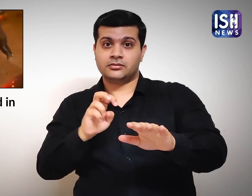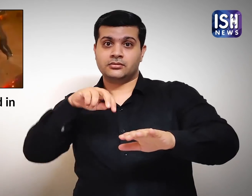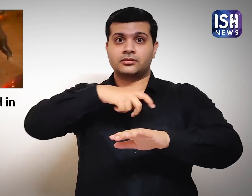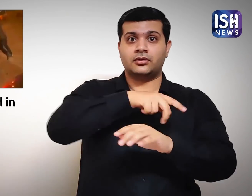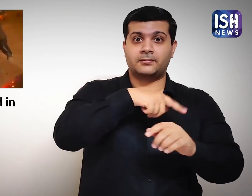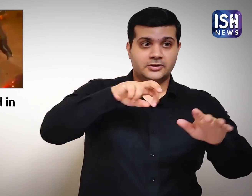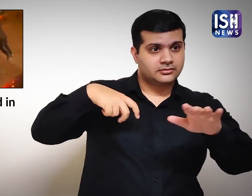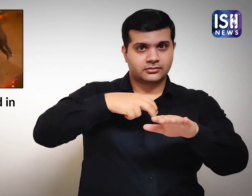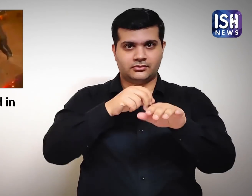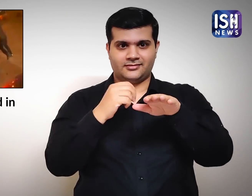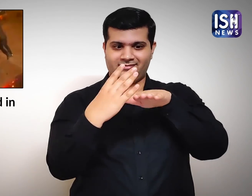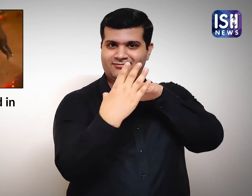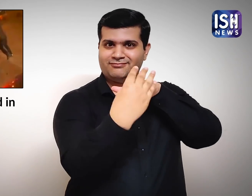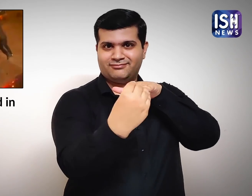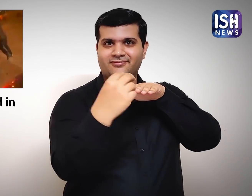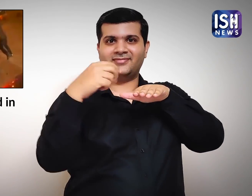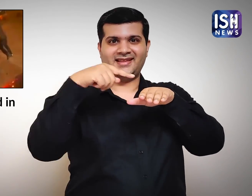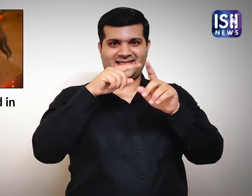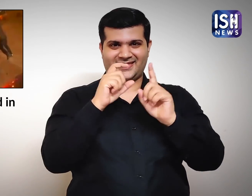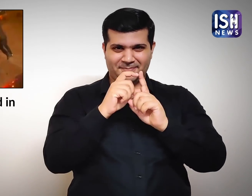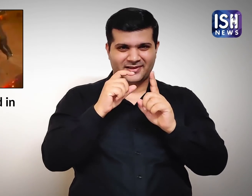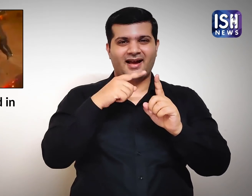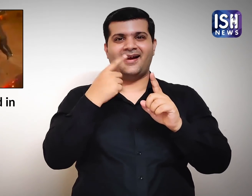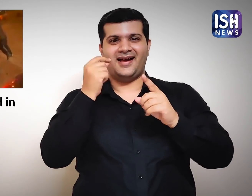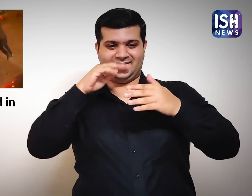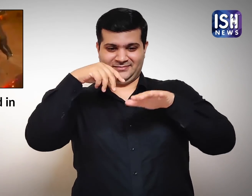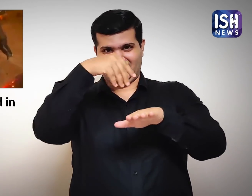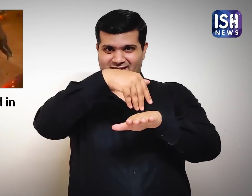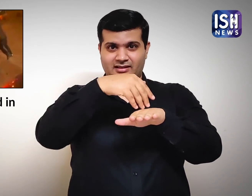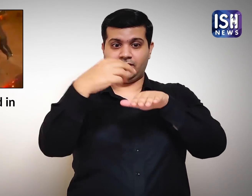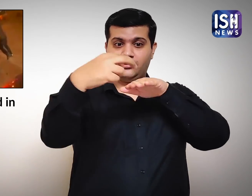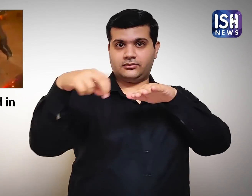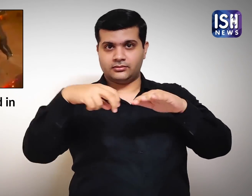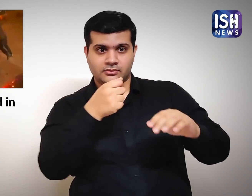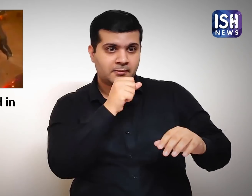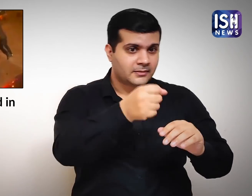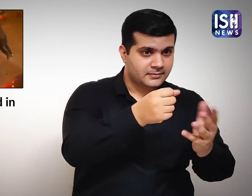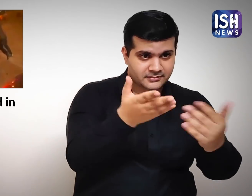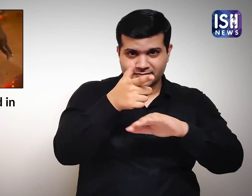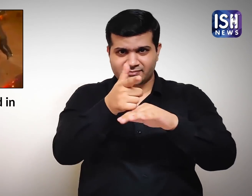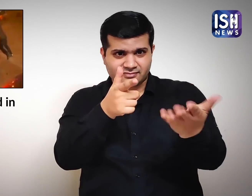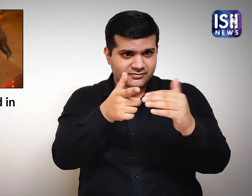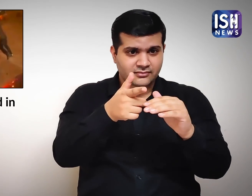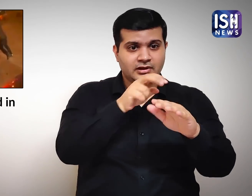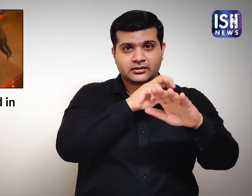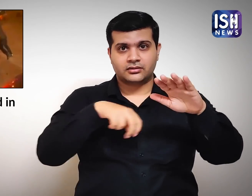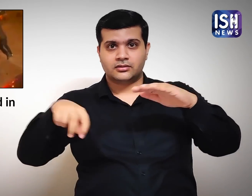some reporters came out of their vehicles and stood near the bonnet of the couple's car.